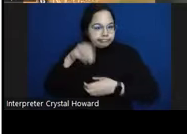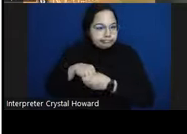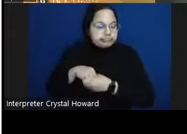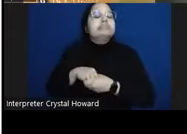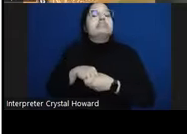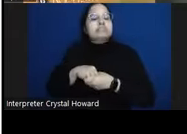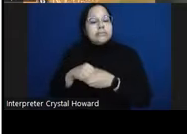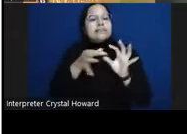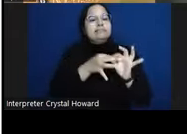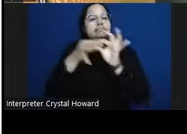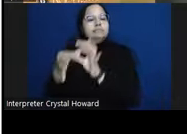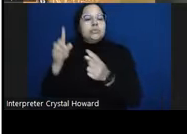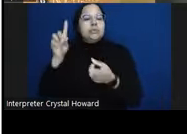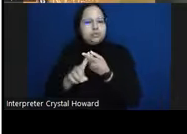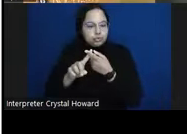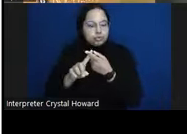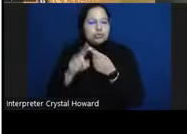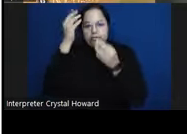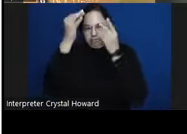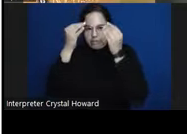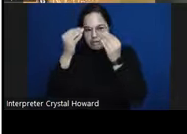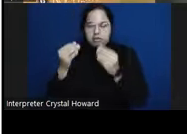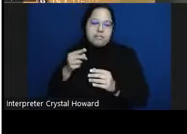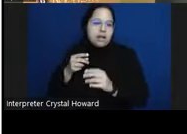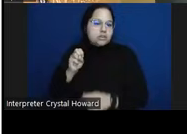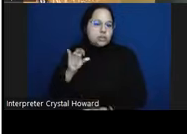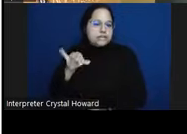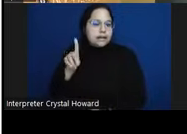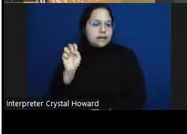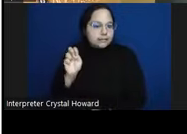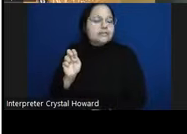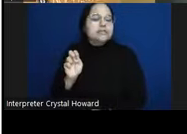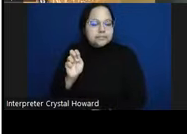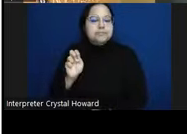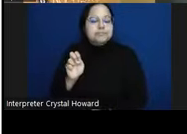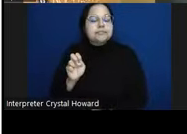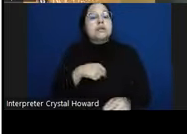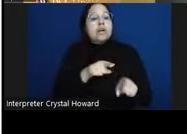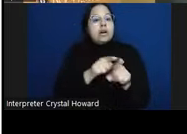the interpersonal theory of suicide um we also know that a culture of stress so this is stress